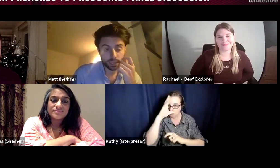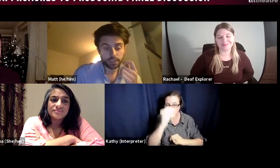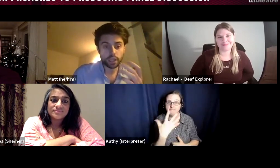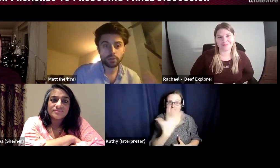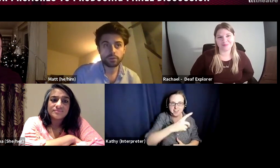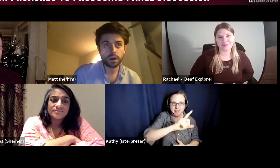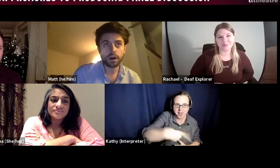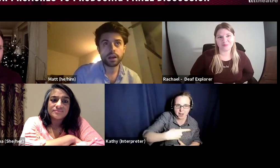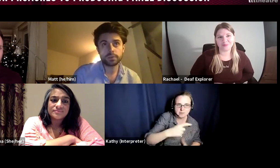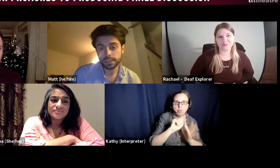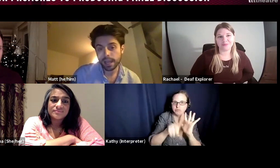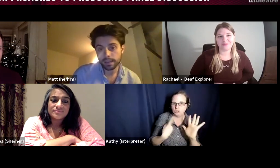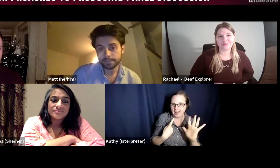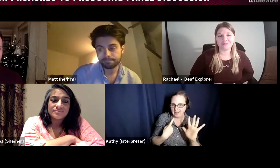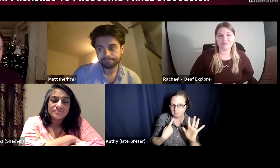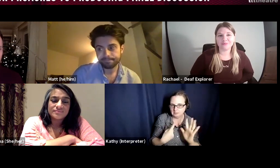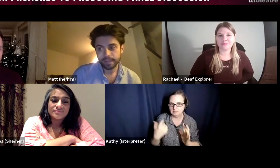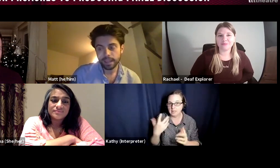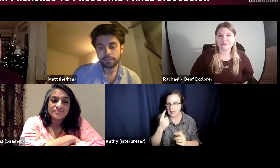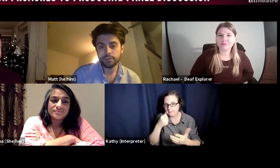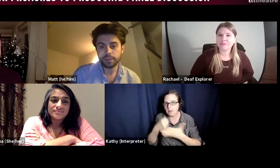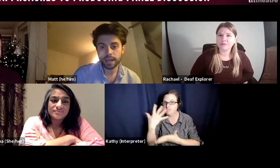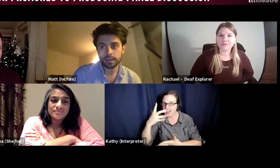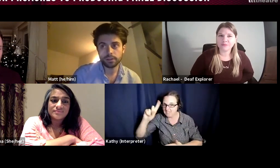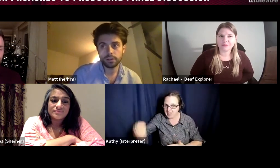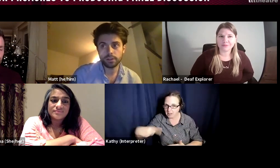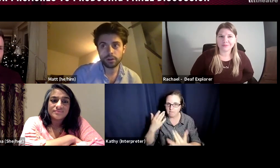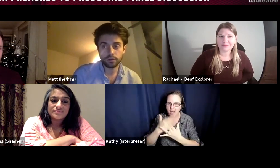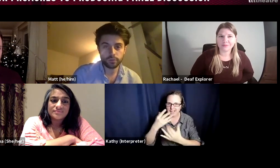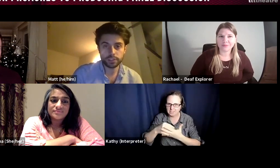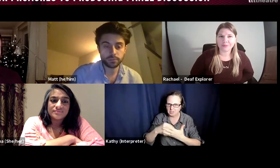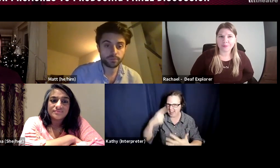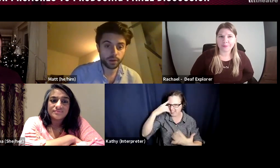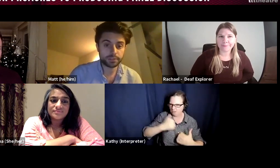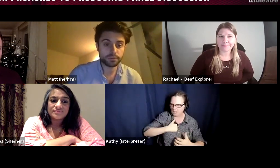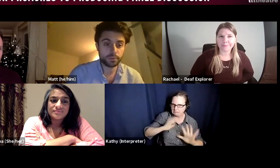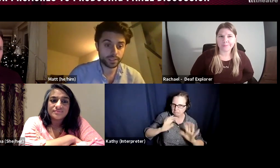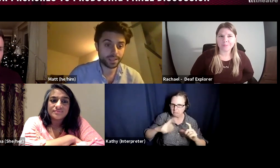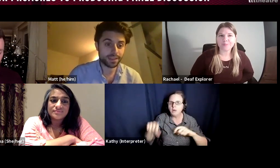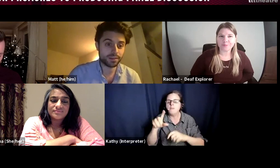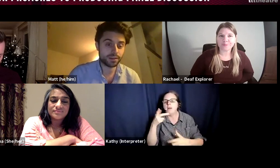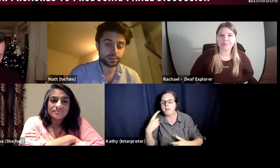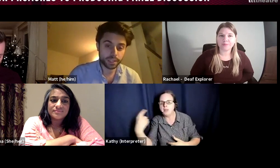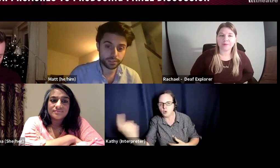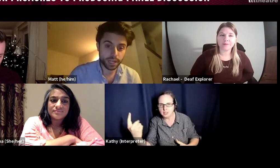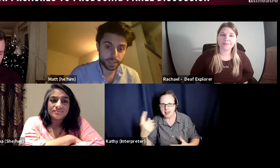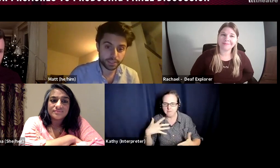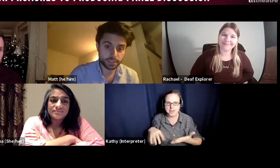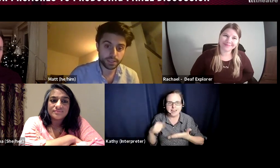so I would say if you can look for some advice on putting together an Arts Council application